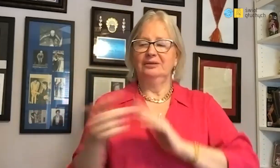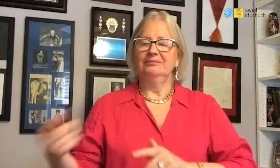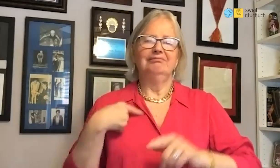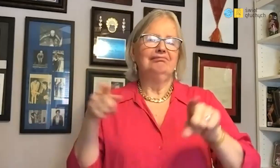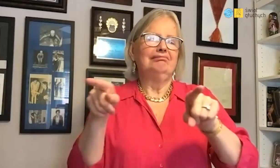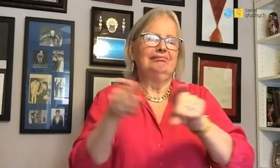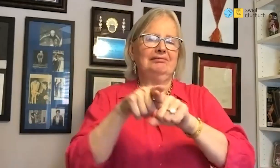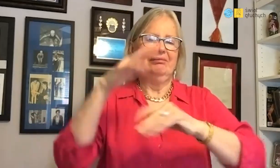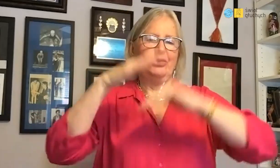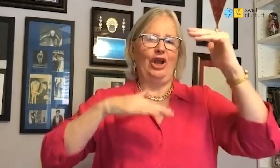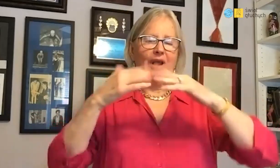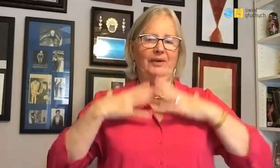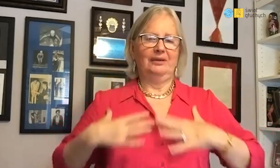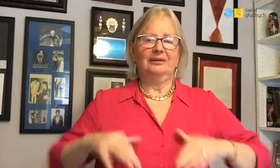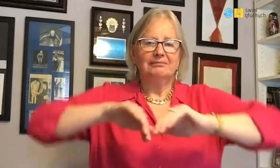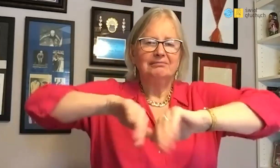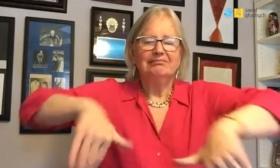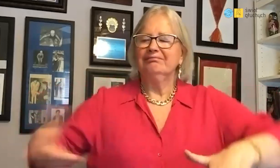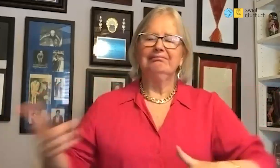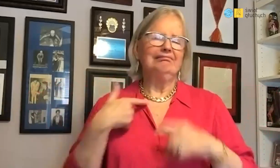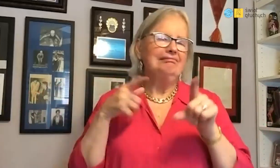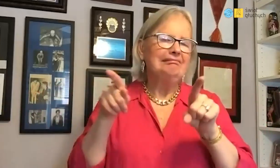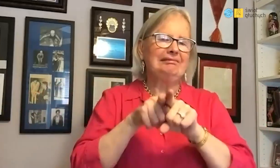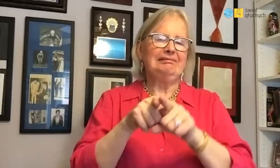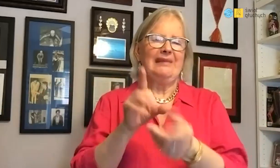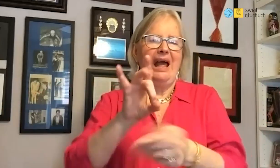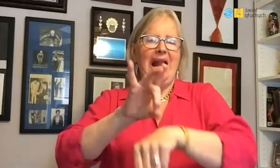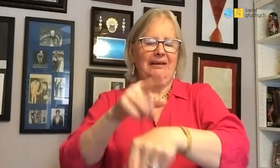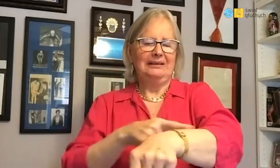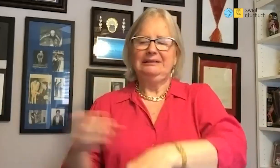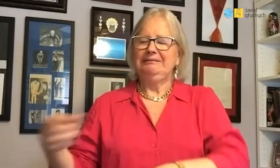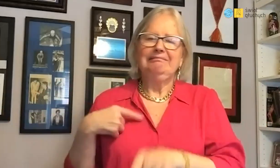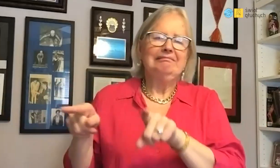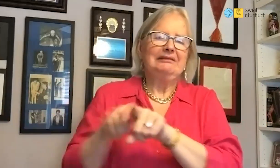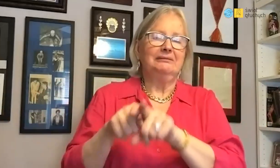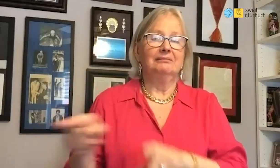We have the same with my grandson swimming style. The same blood.